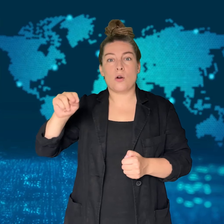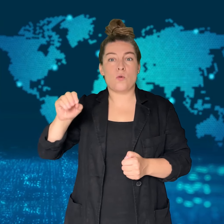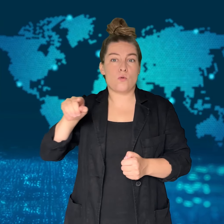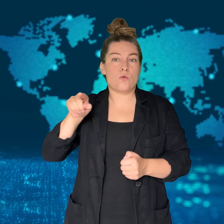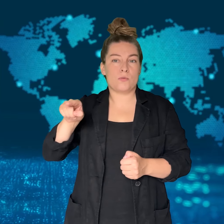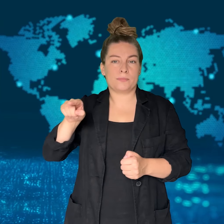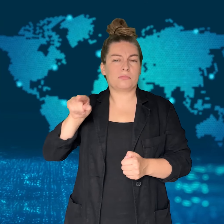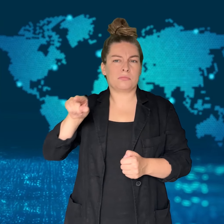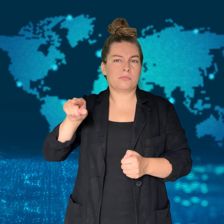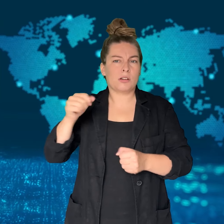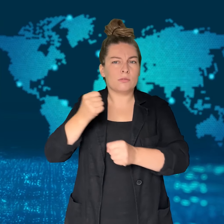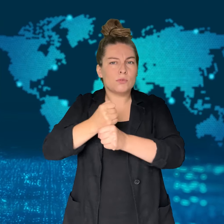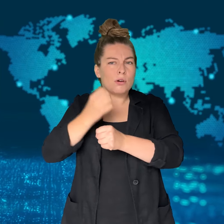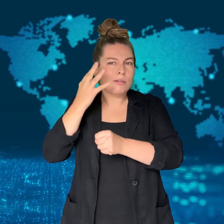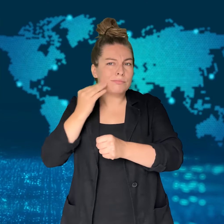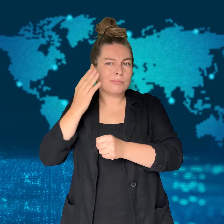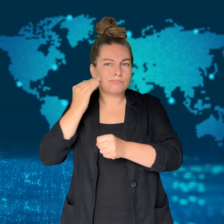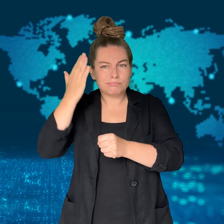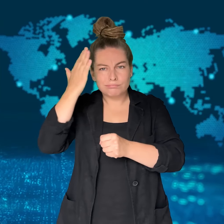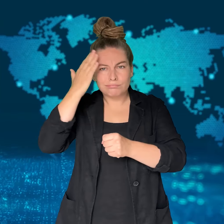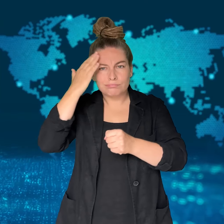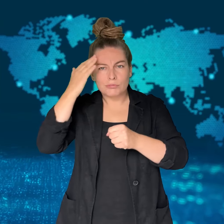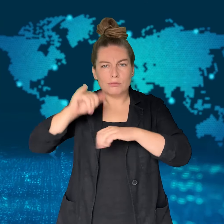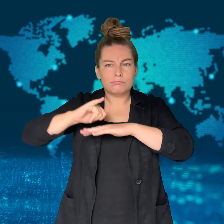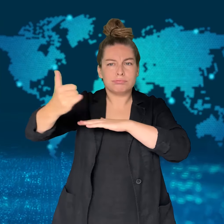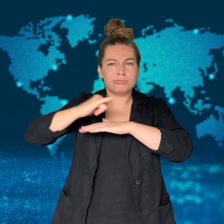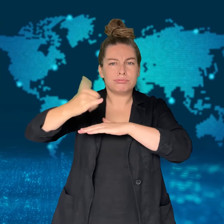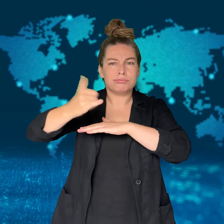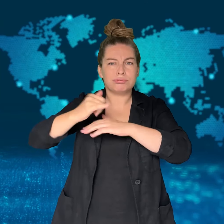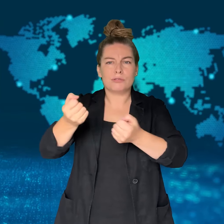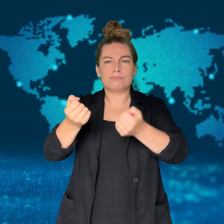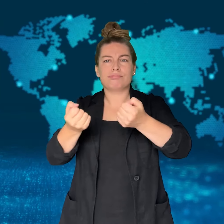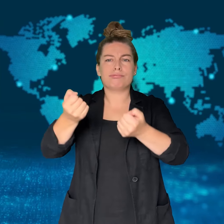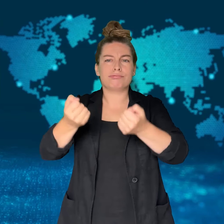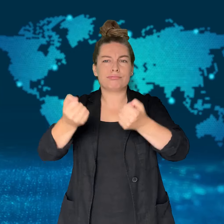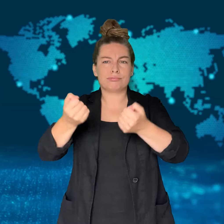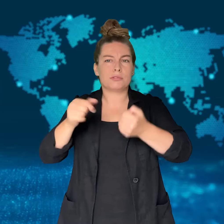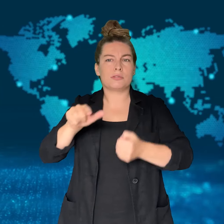as Captain Danilo Santos Romano.